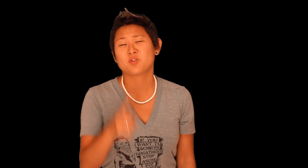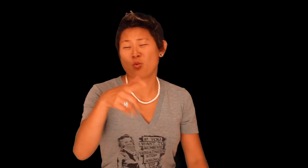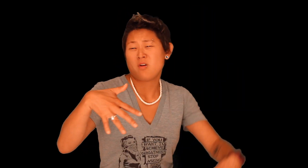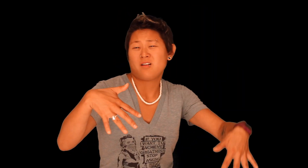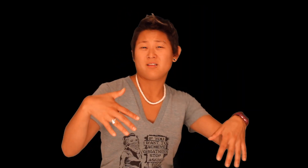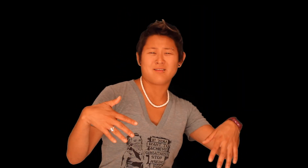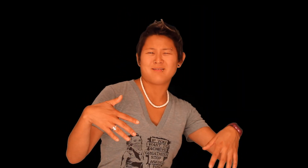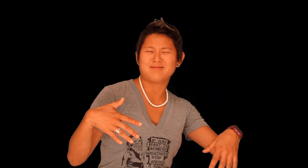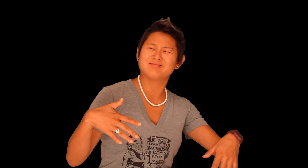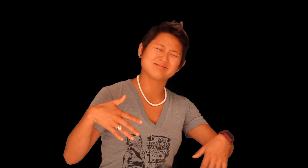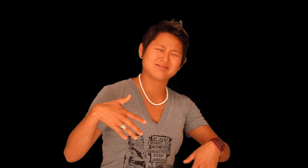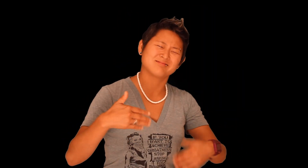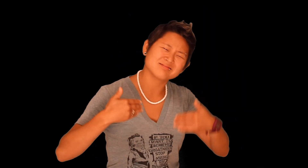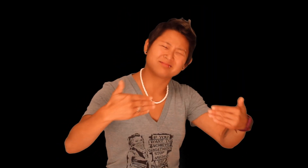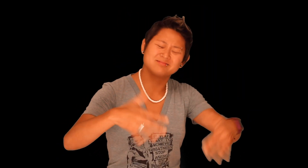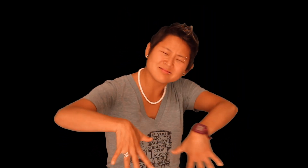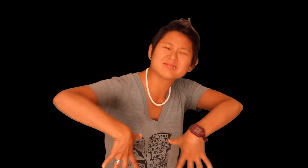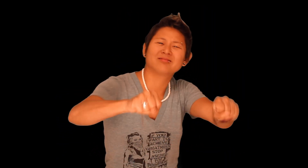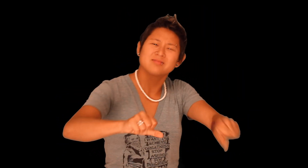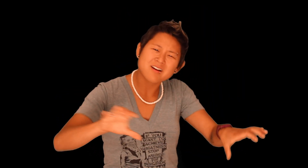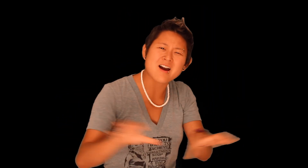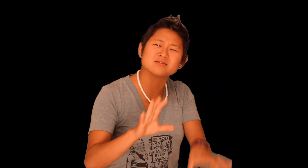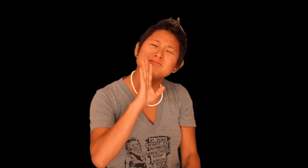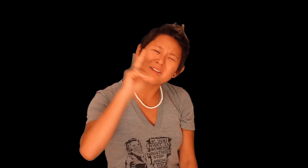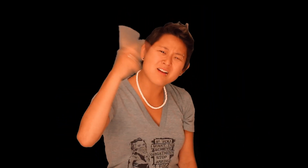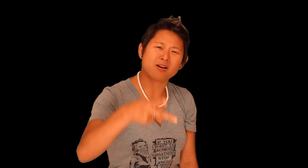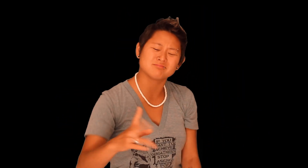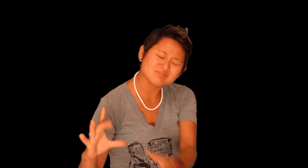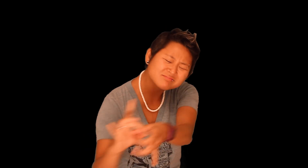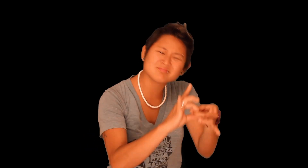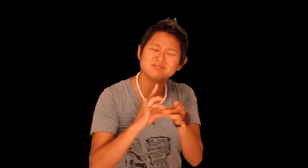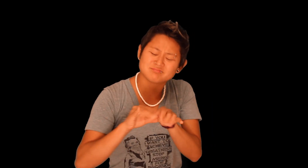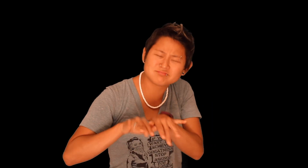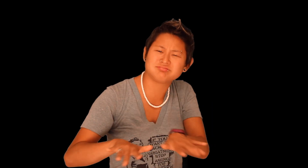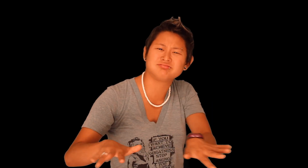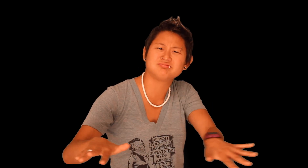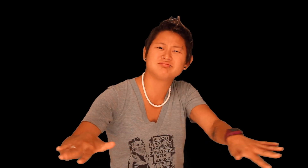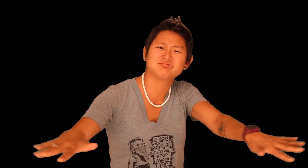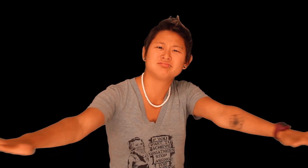Do not sit back, instead go ahead and take action! Speak up and work together by spreading the word.